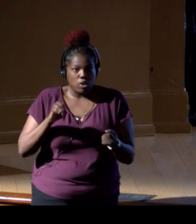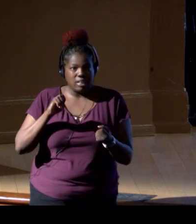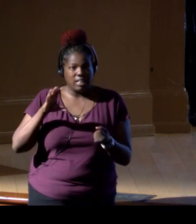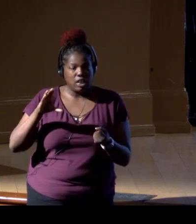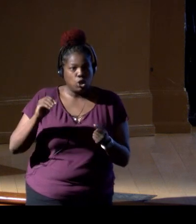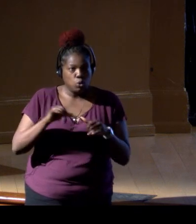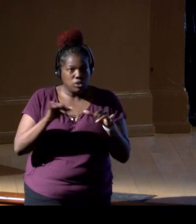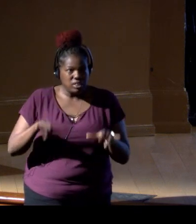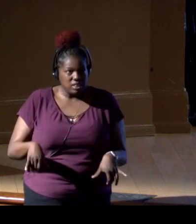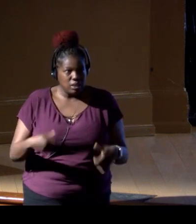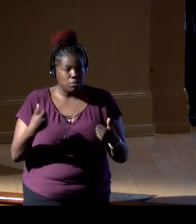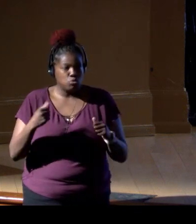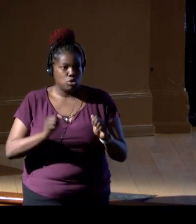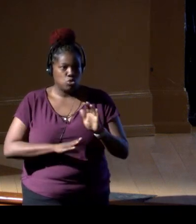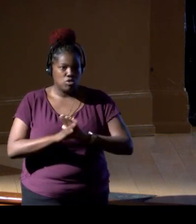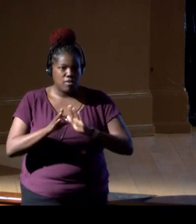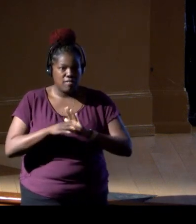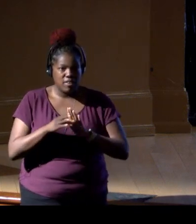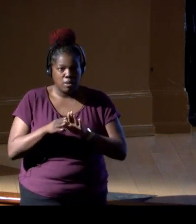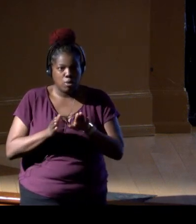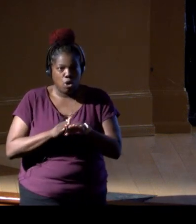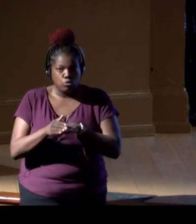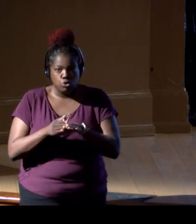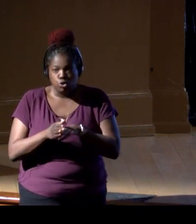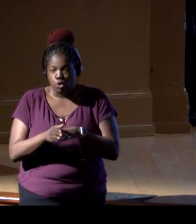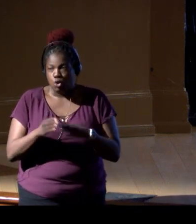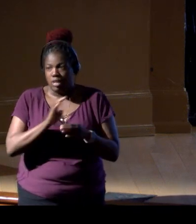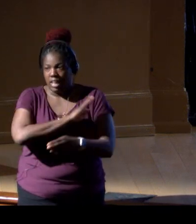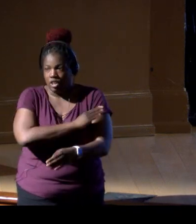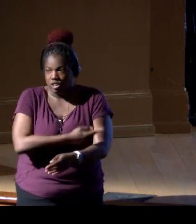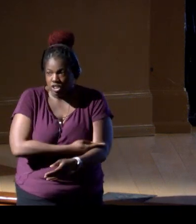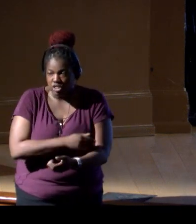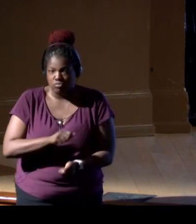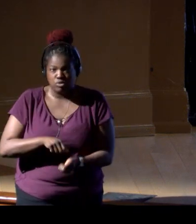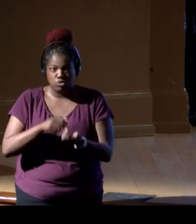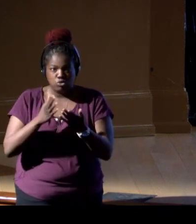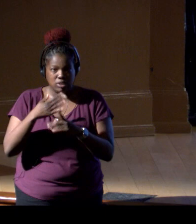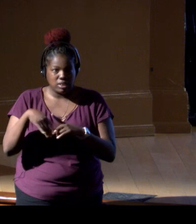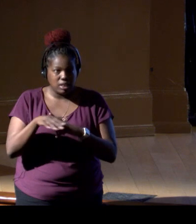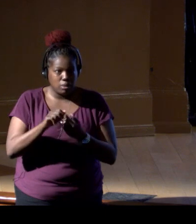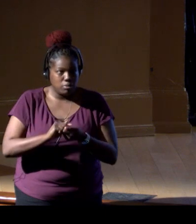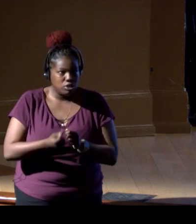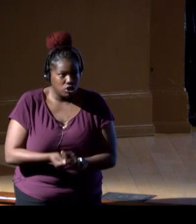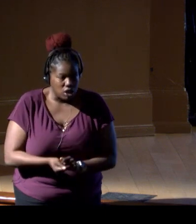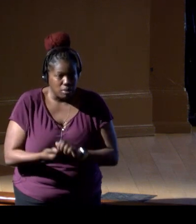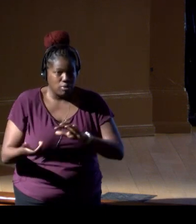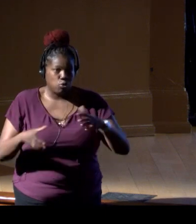to site and develop offshore energy, to address climate change and the climate crisis,